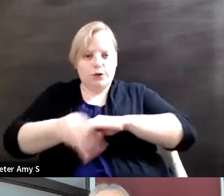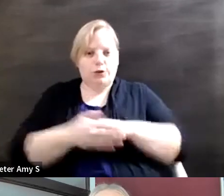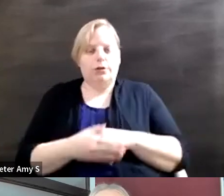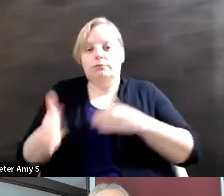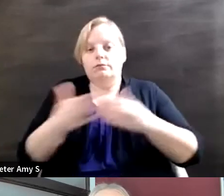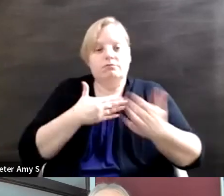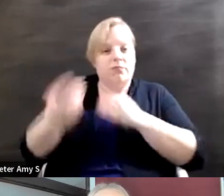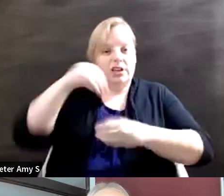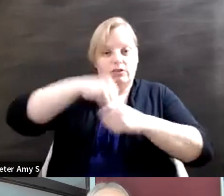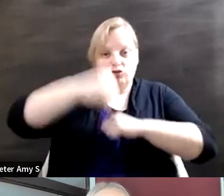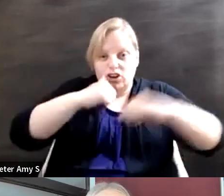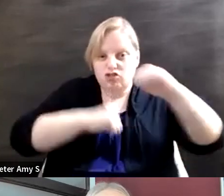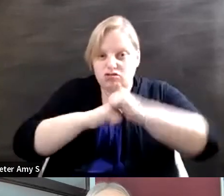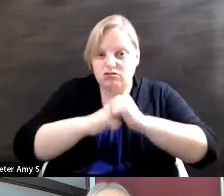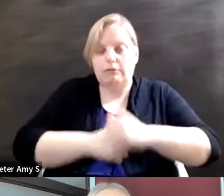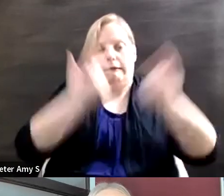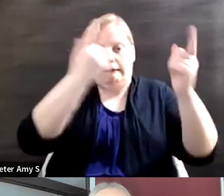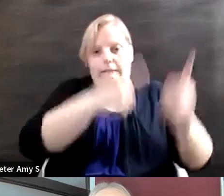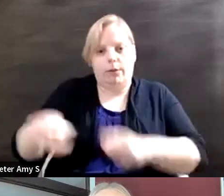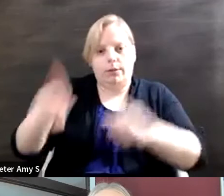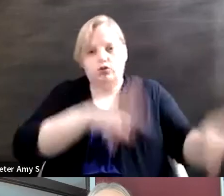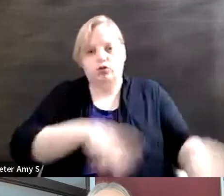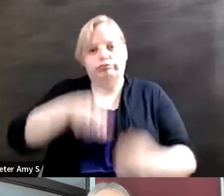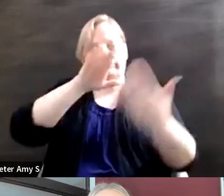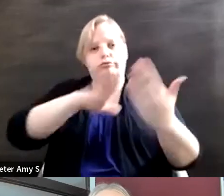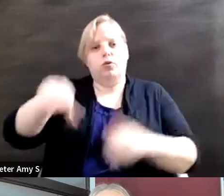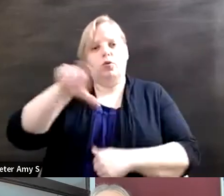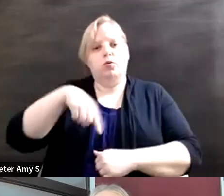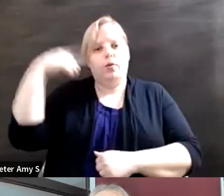that happen in order to host the games. Look at the London 2012 games as a great example